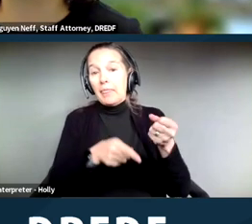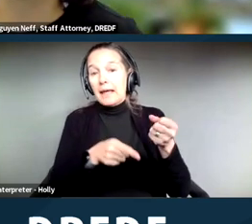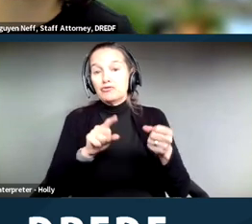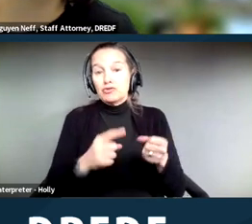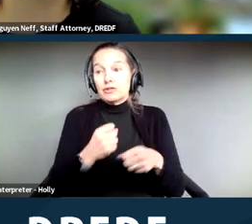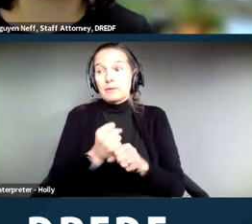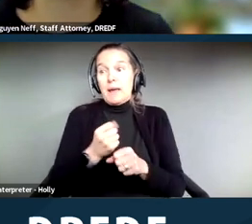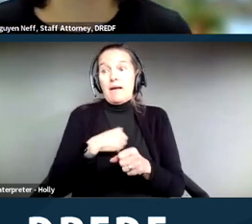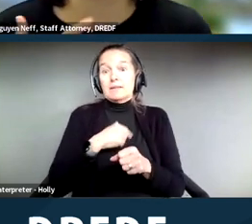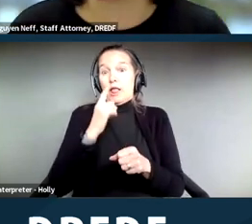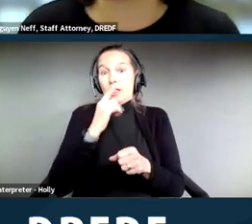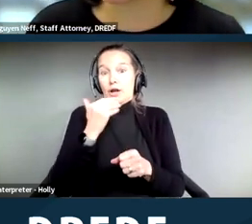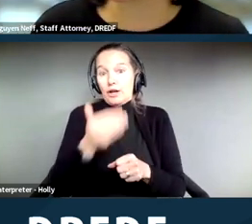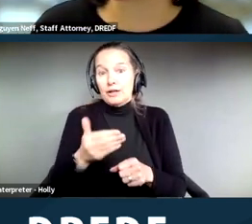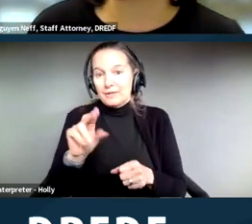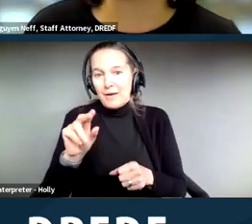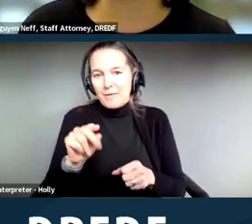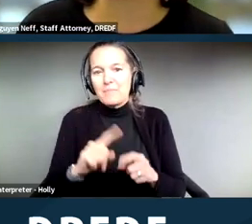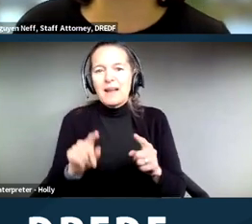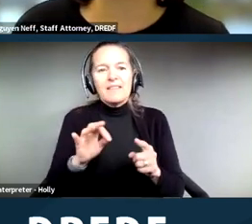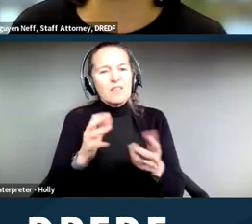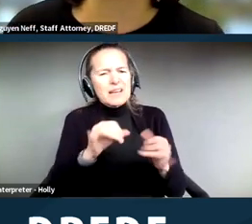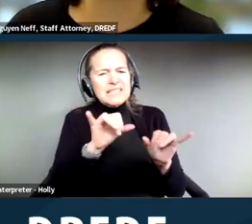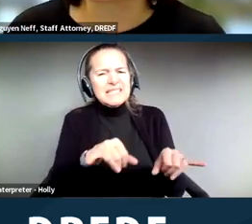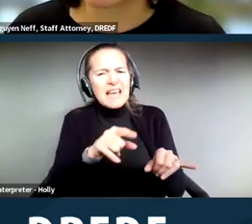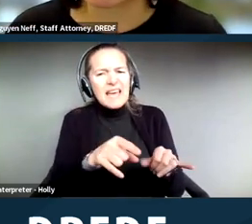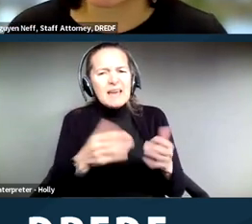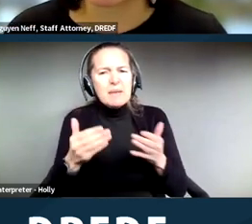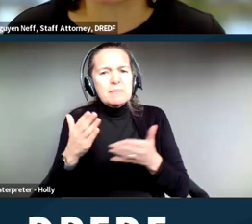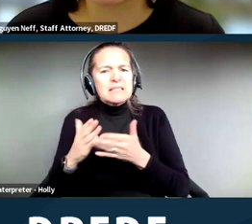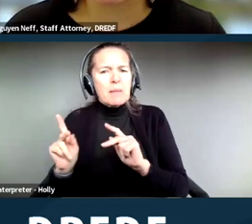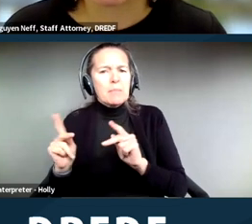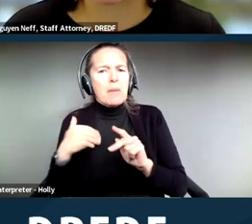want to stick on in case there are any questions for you all at the end, too.